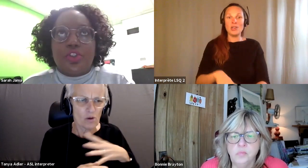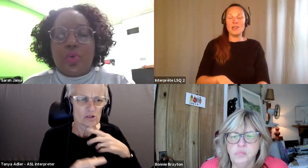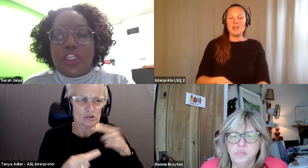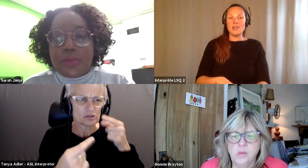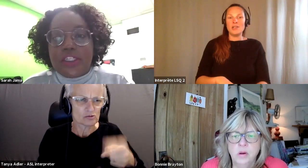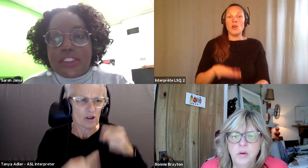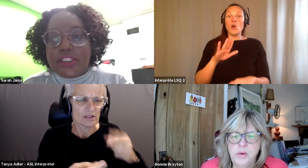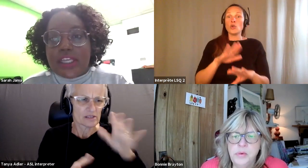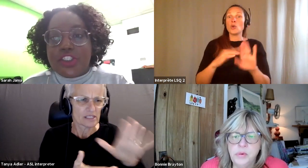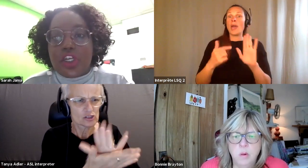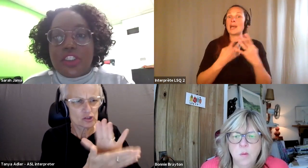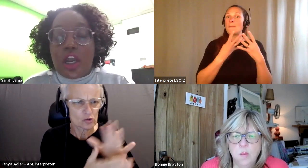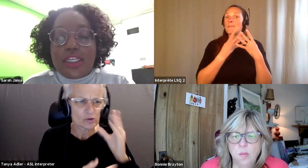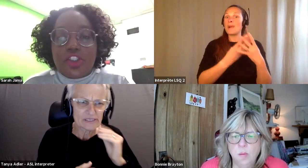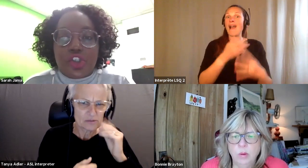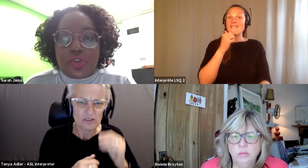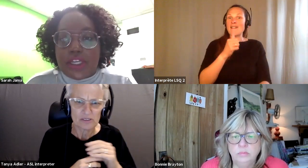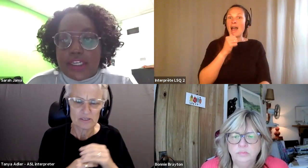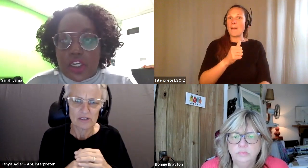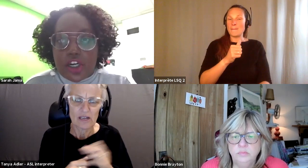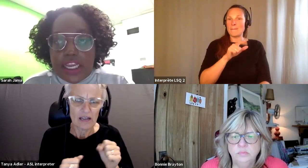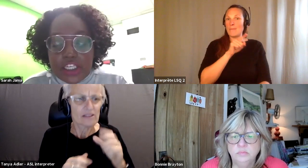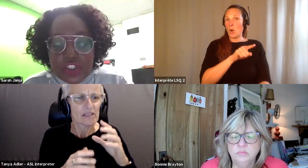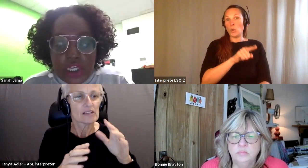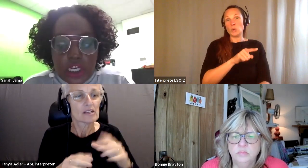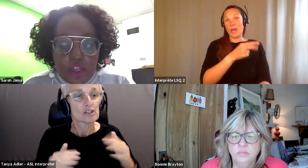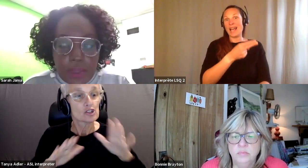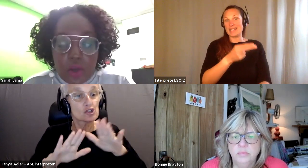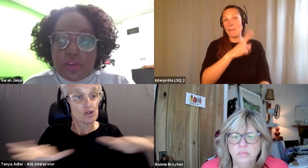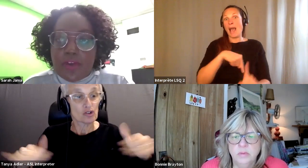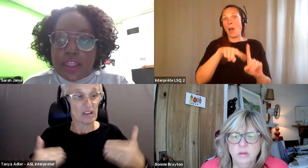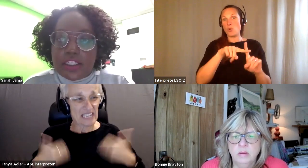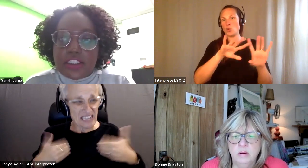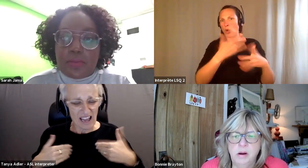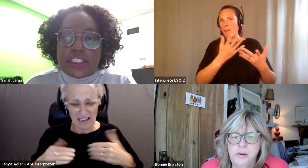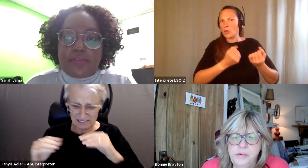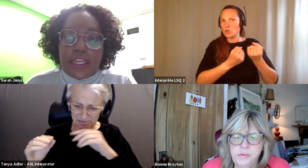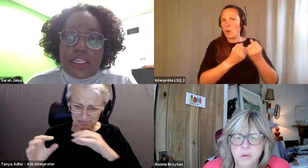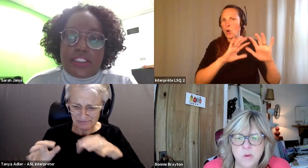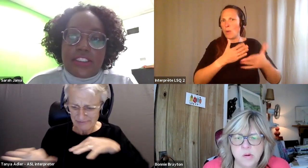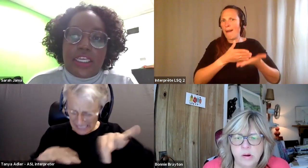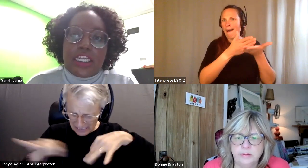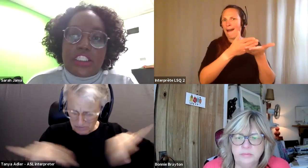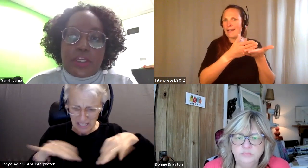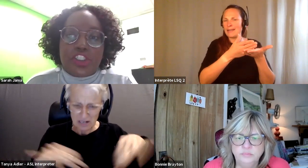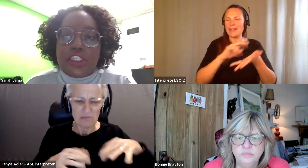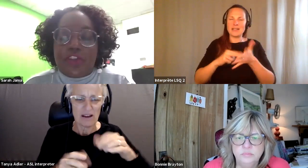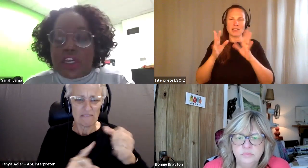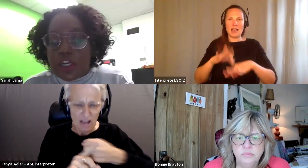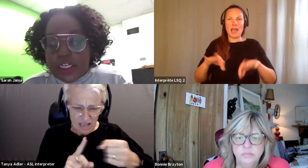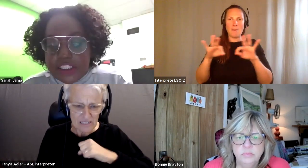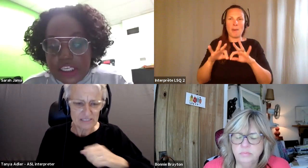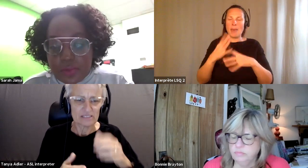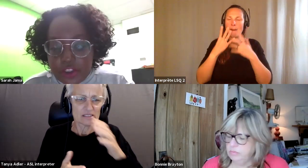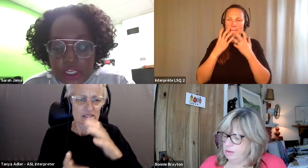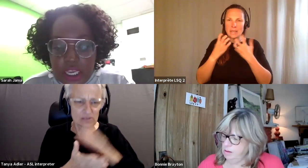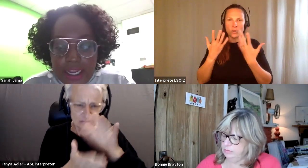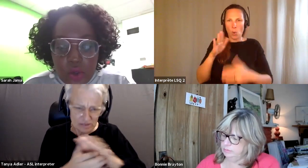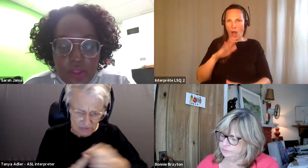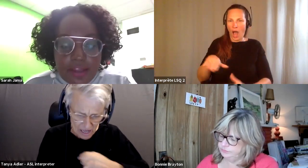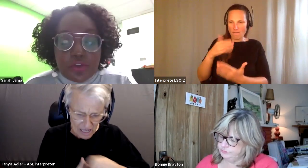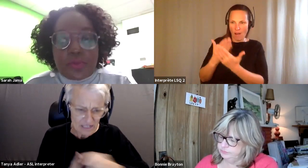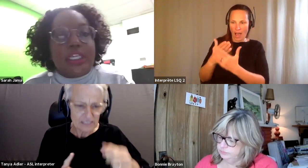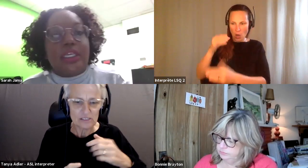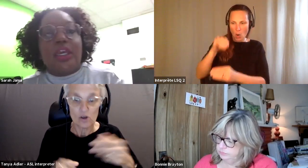Sarah Jama: School experiences and start talking to children at a younger age about violence and domestic violence, especially if they are disabled, I know that for me.